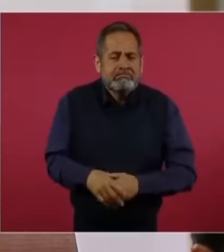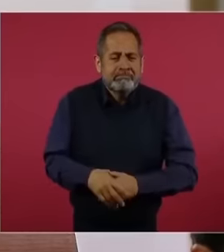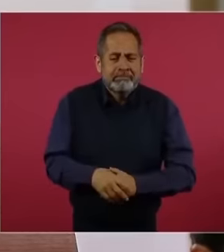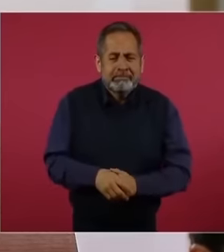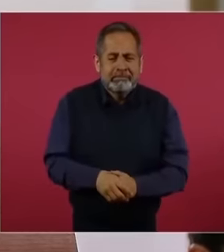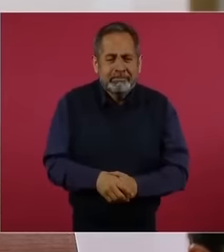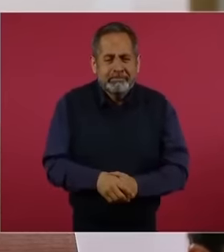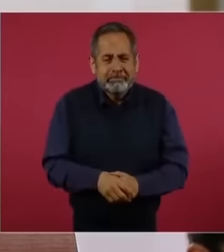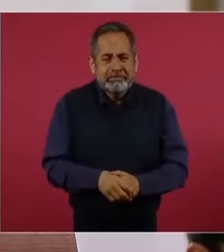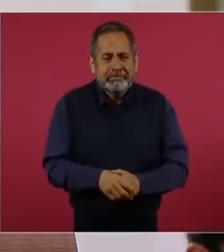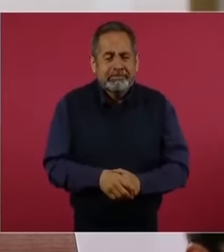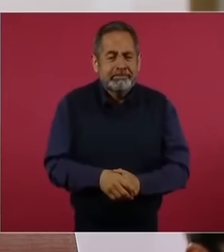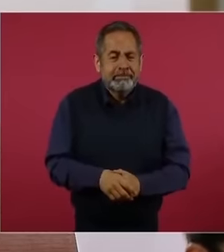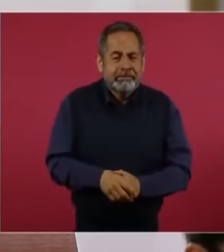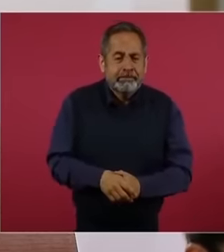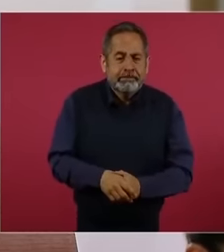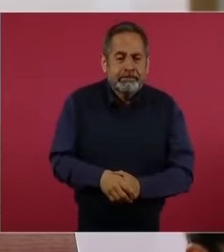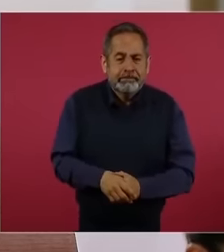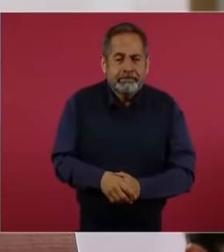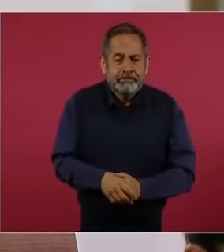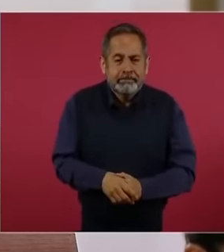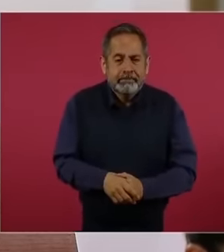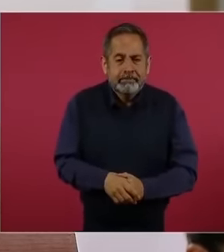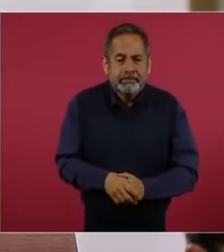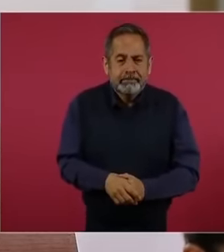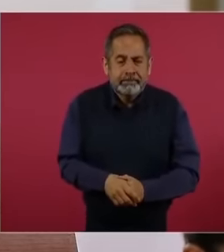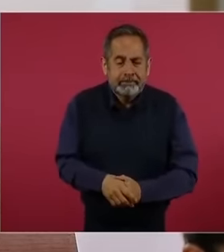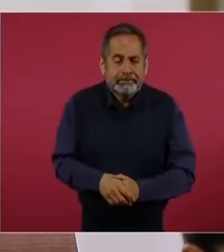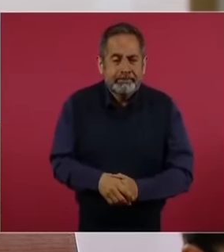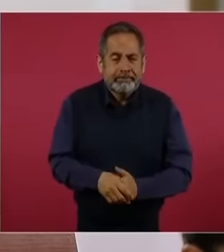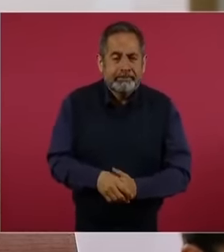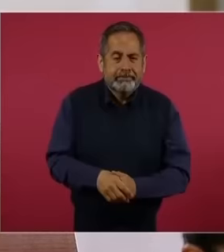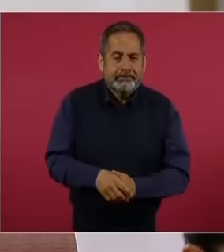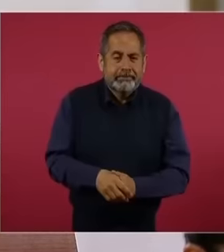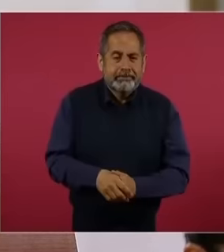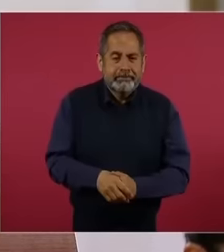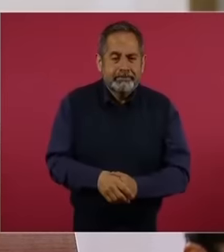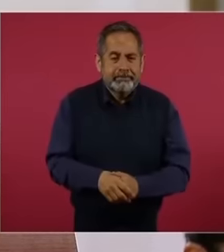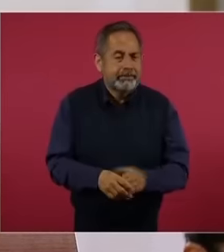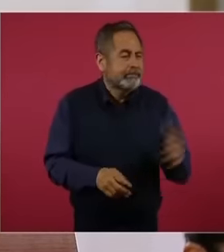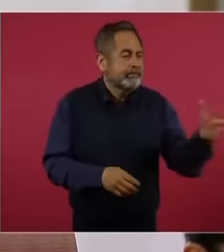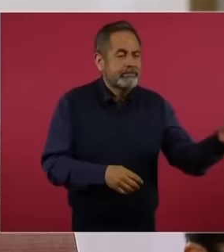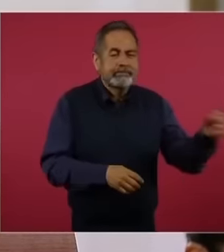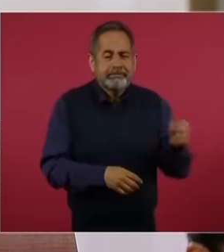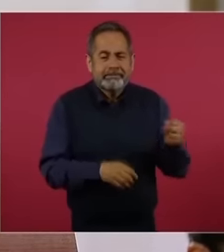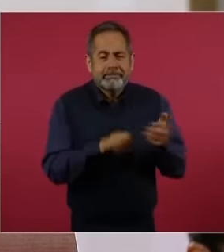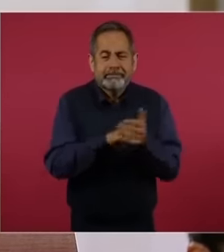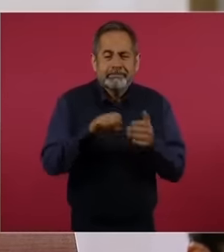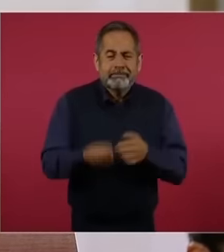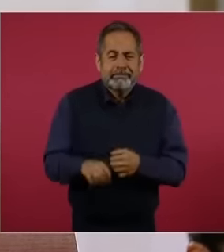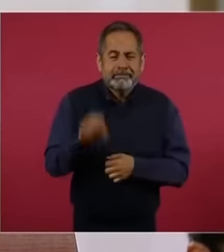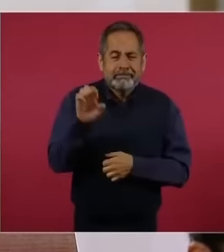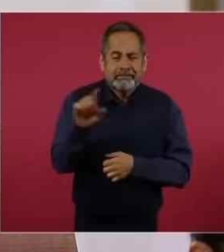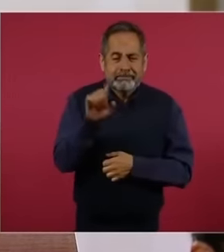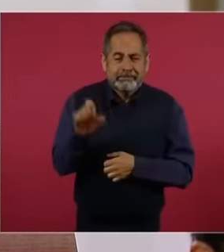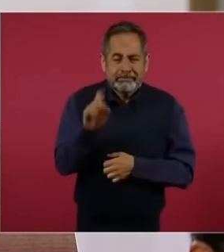they bring this one to Cedillo not to say that